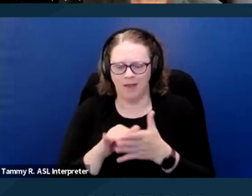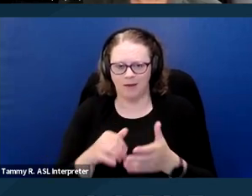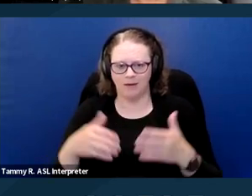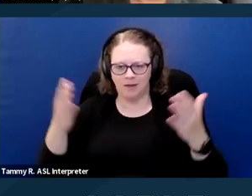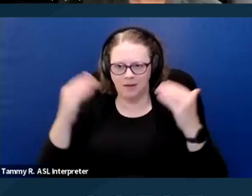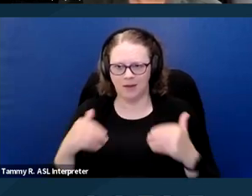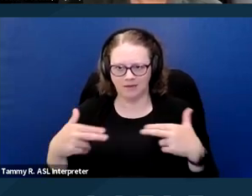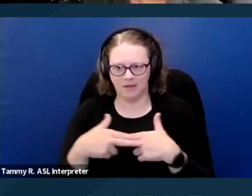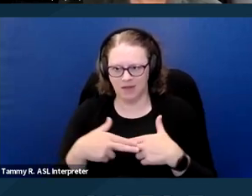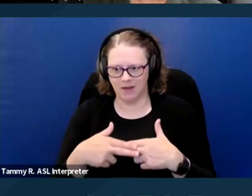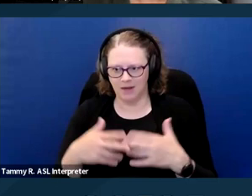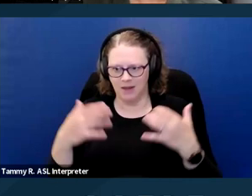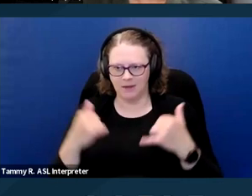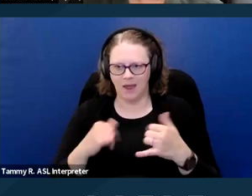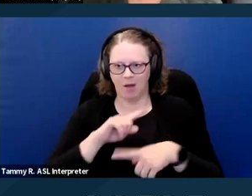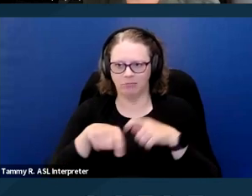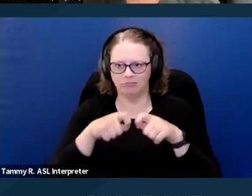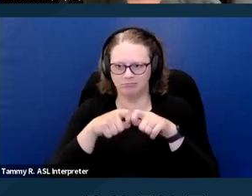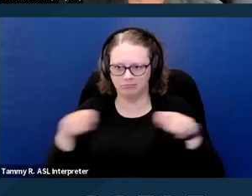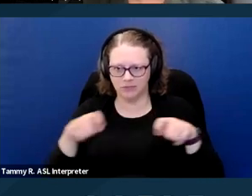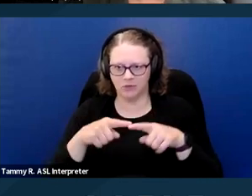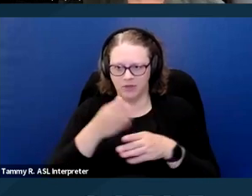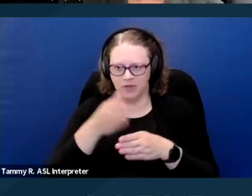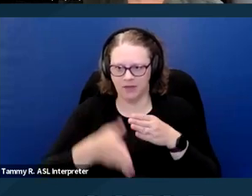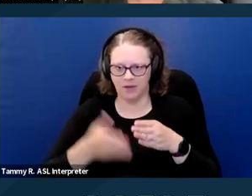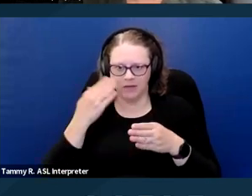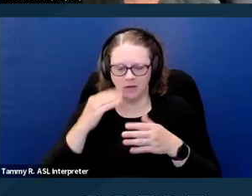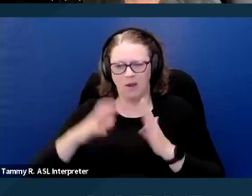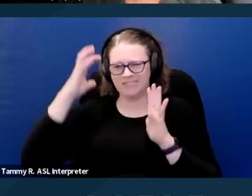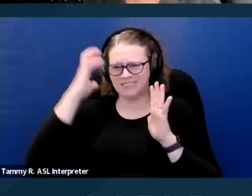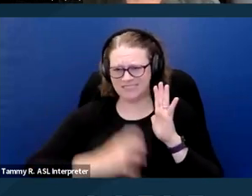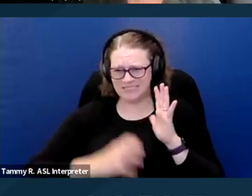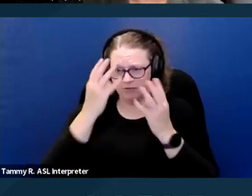That brings us to the end and I know there was a lot to cover and we kind of bumbled through it,